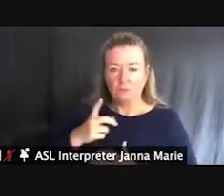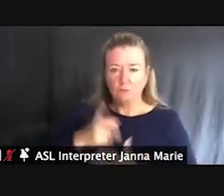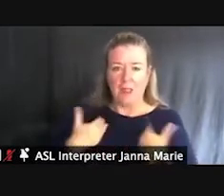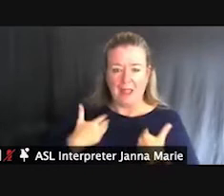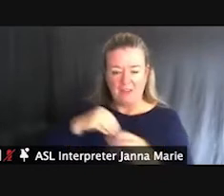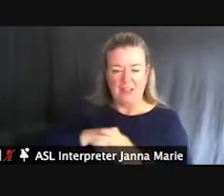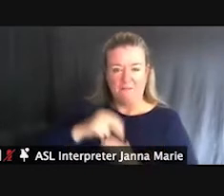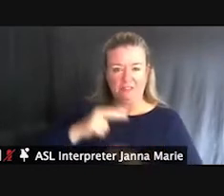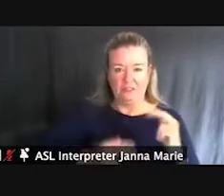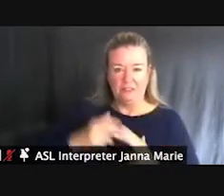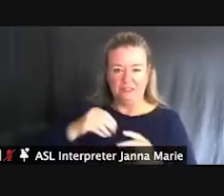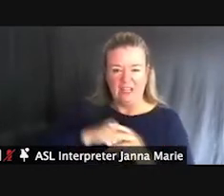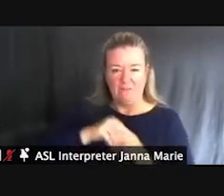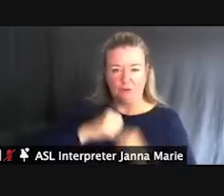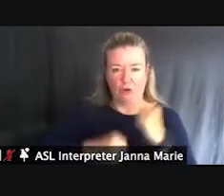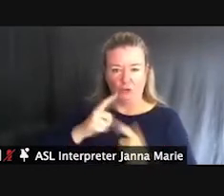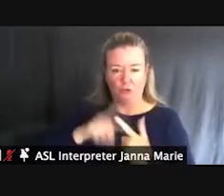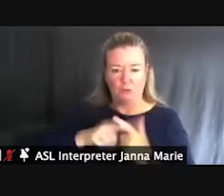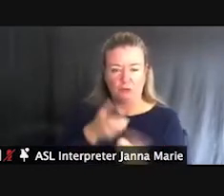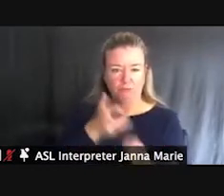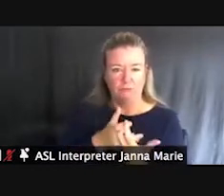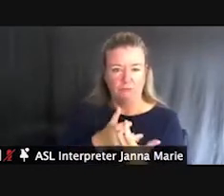for compliance with standards, codes and guidelines.